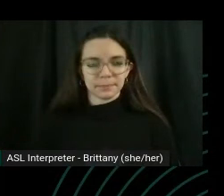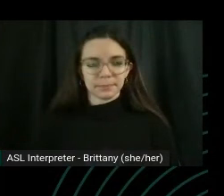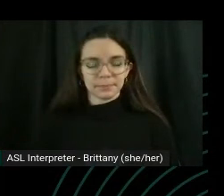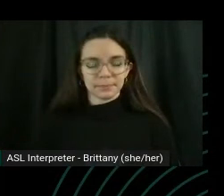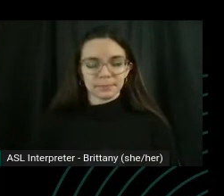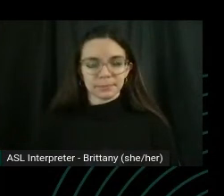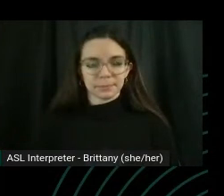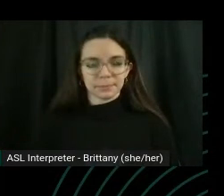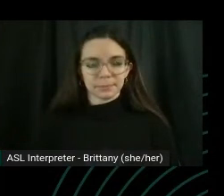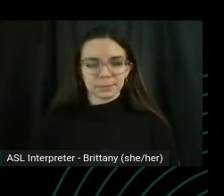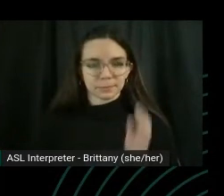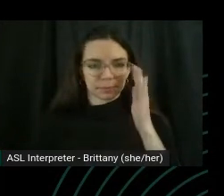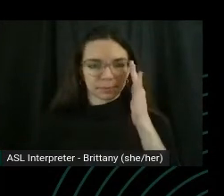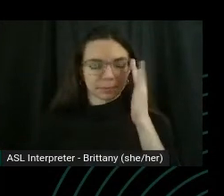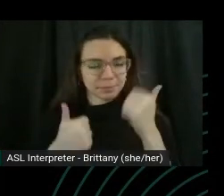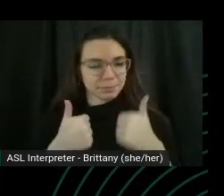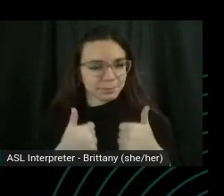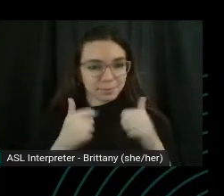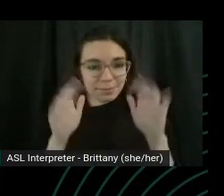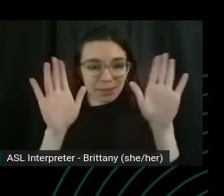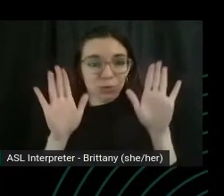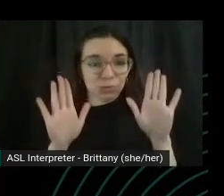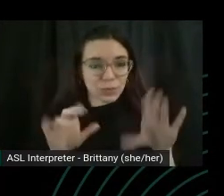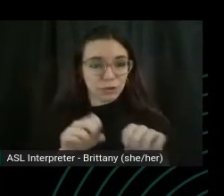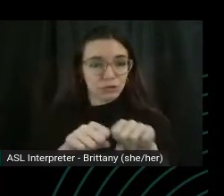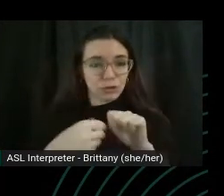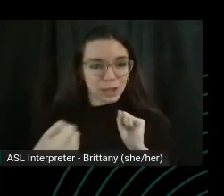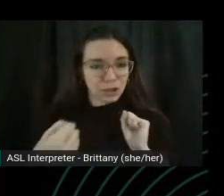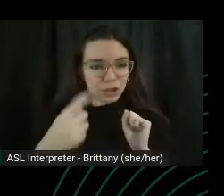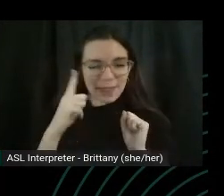That's a great stretch. I think I feel it better on the floor.